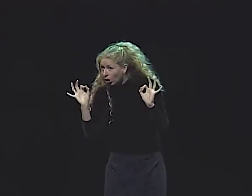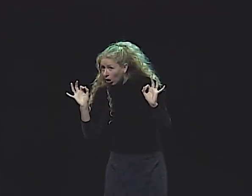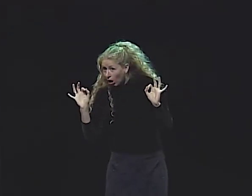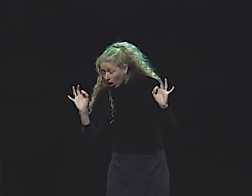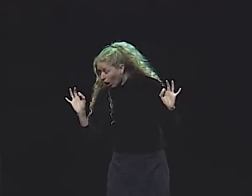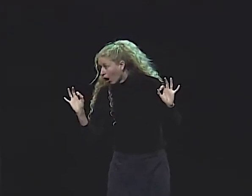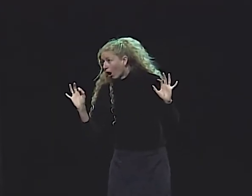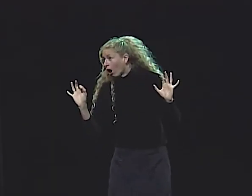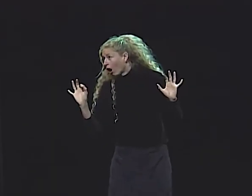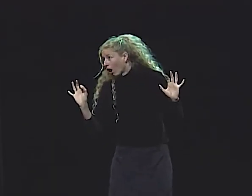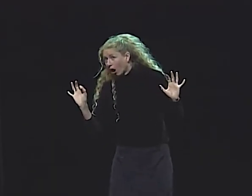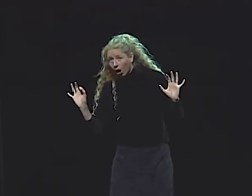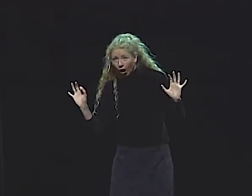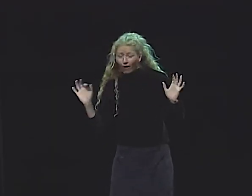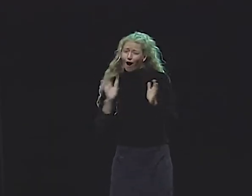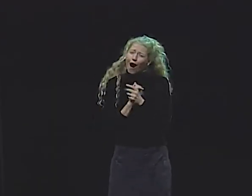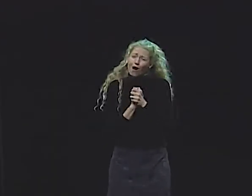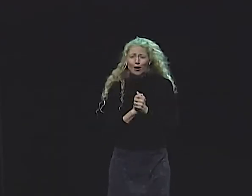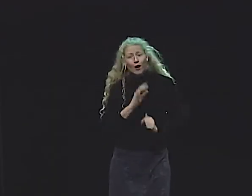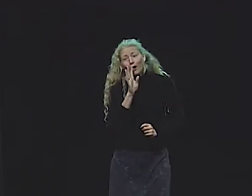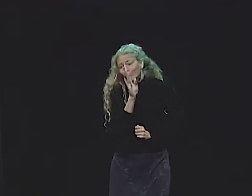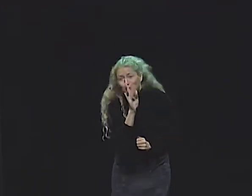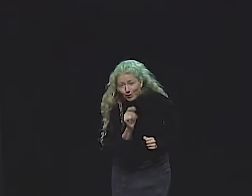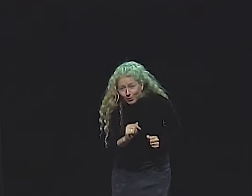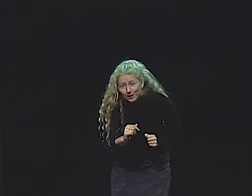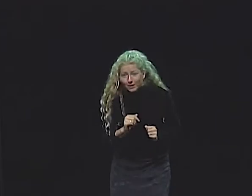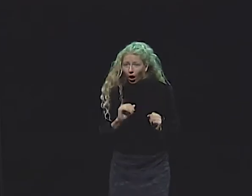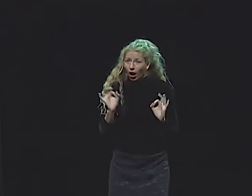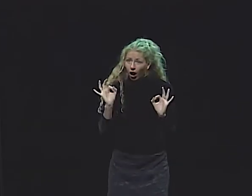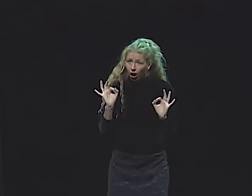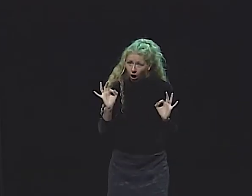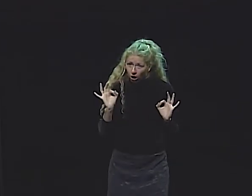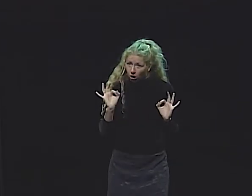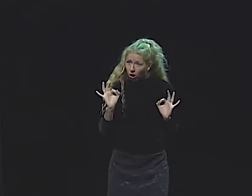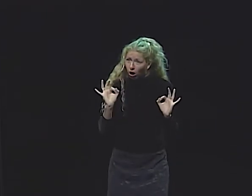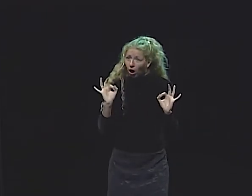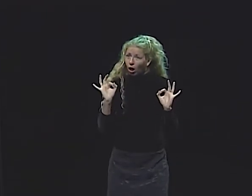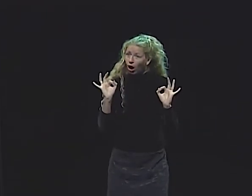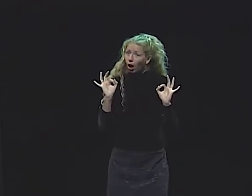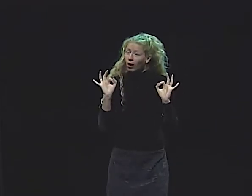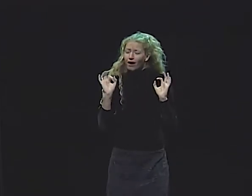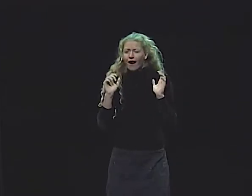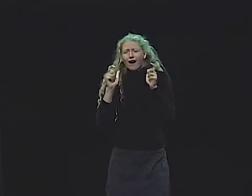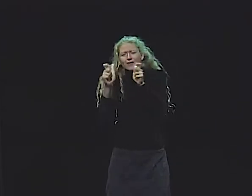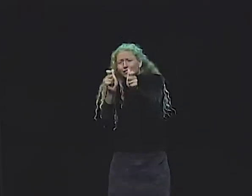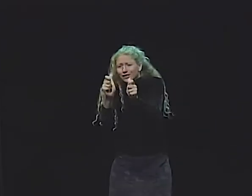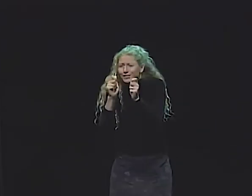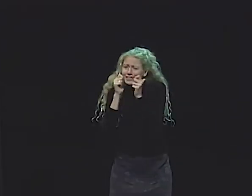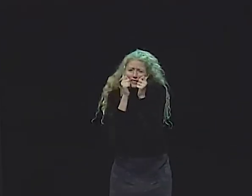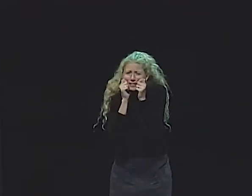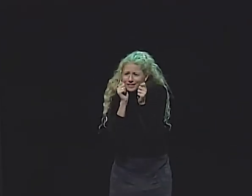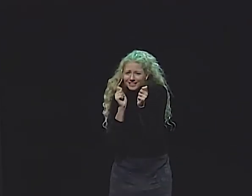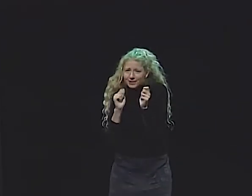AND HER MOTHER LOOKED AT HER, AND THE BABY LOOKED AT HER MOTHER, AND THE MOTHER TALKED TO HER.